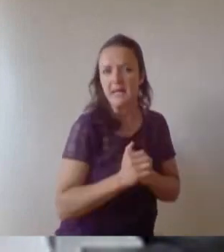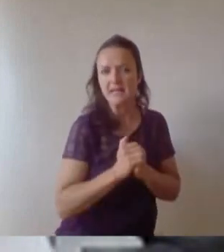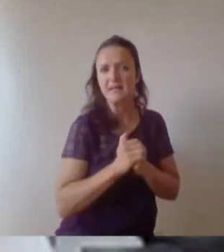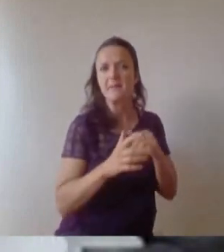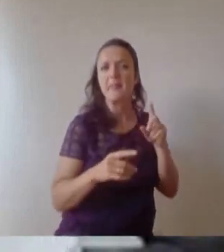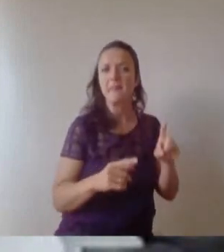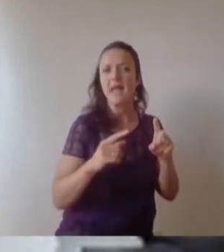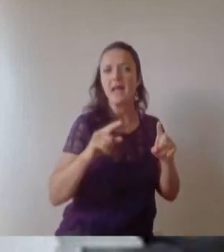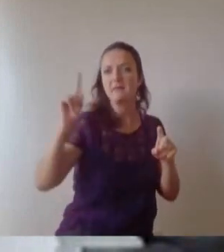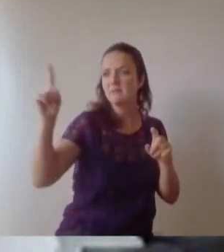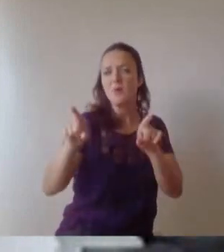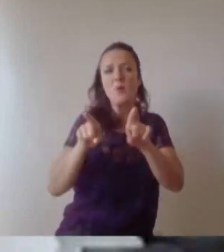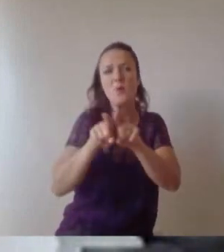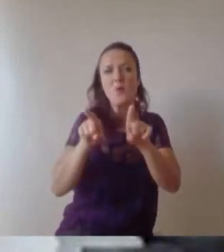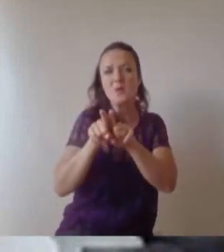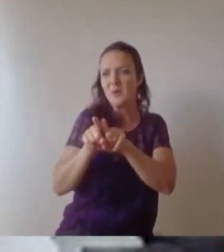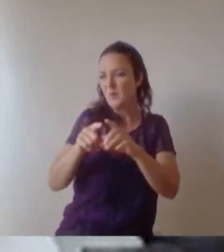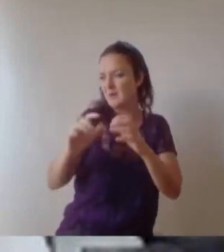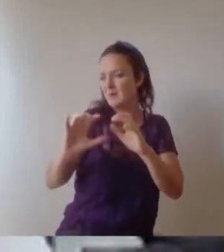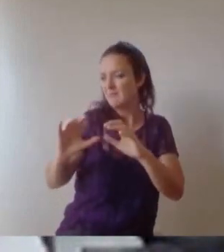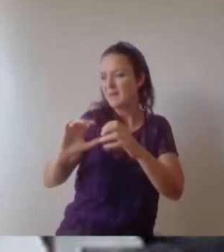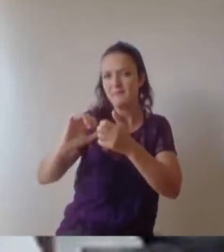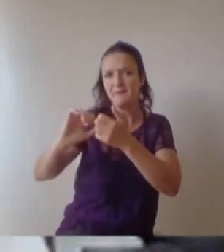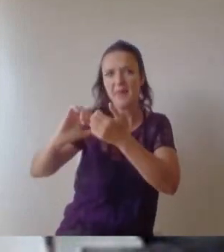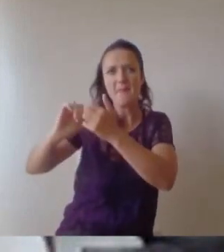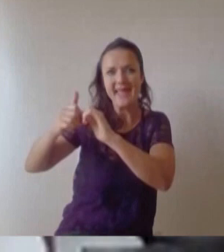work, which is harder than it seems. As a Bristol student you've experienced